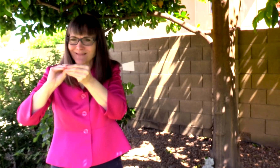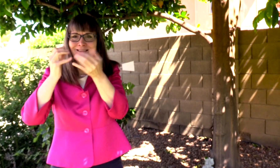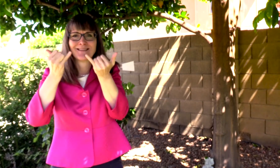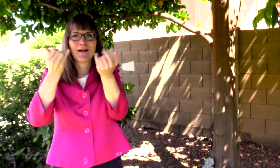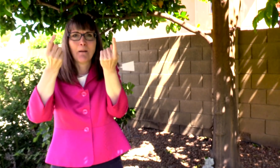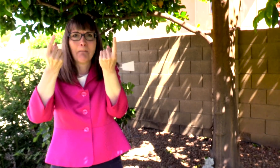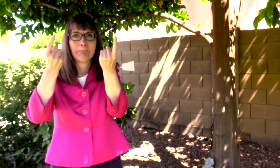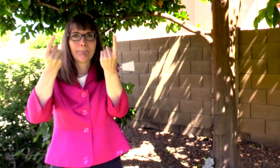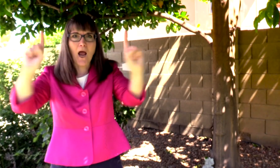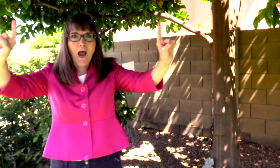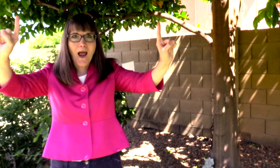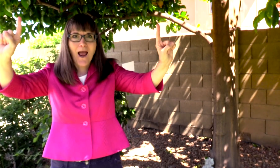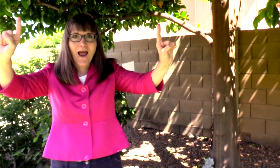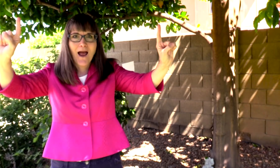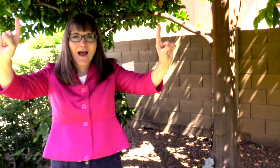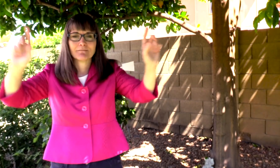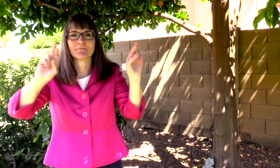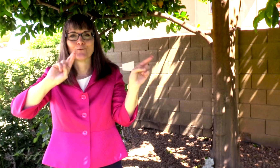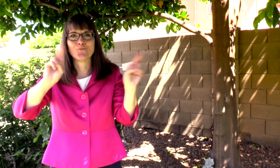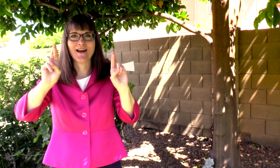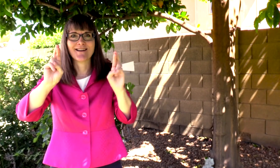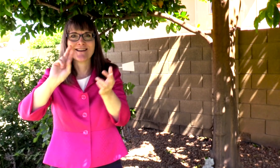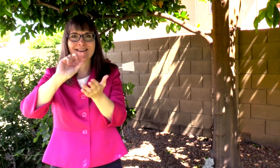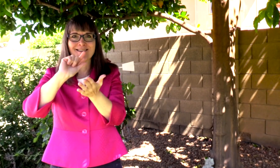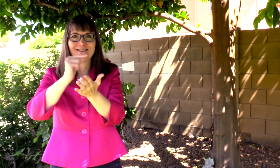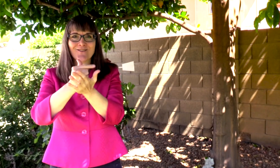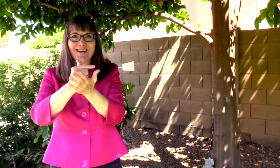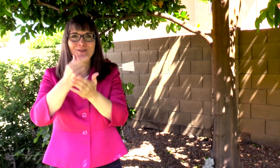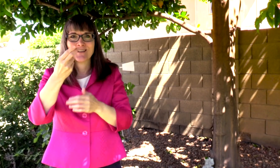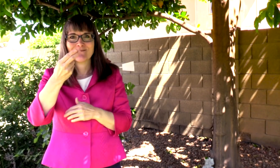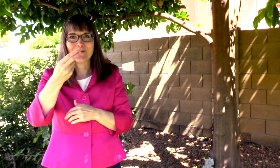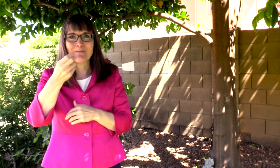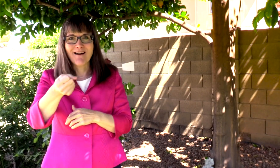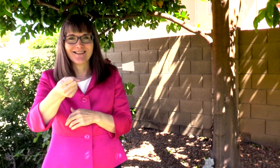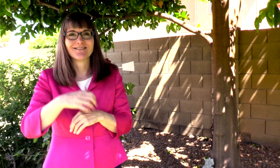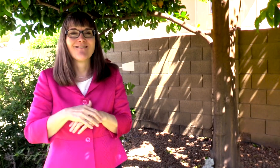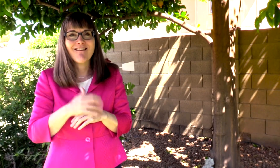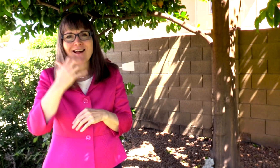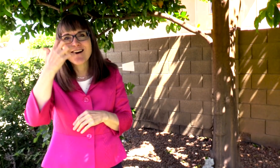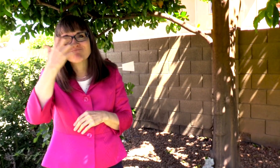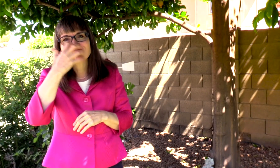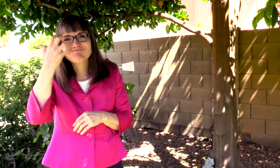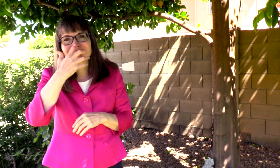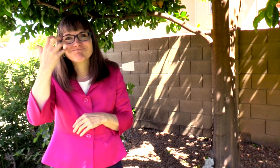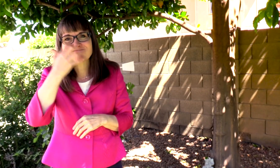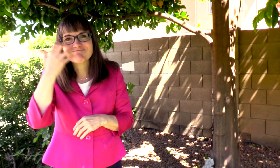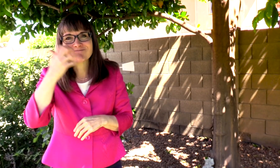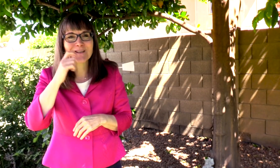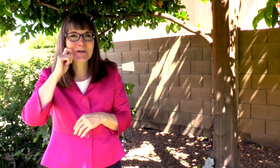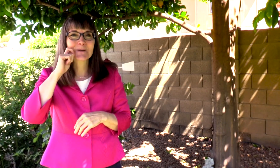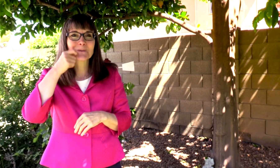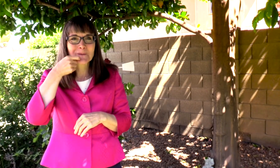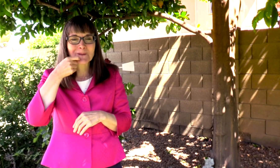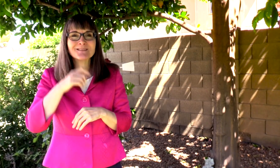AND YOU ARE FINALLY READY TO GRADUATE FROM HIGH SCHOOL. THAT IS AMAZING